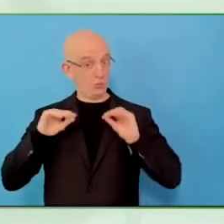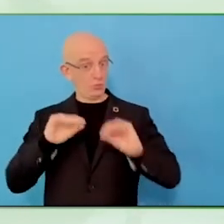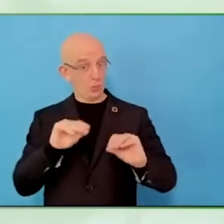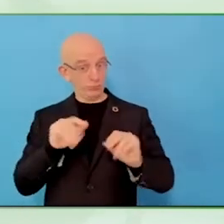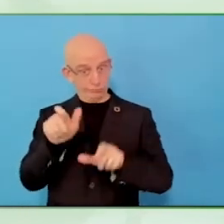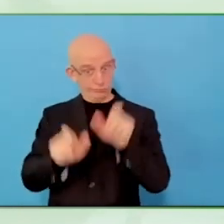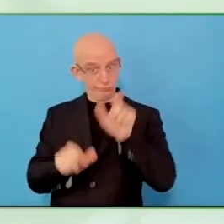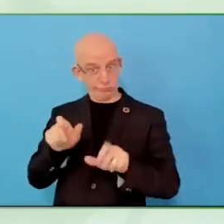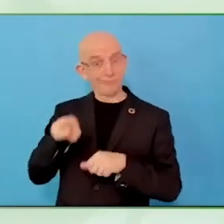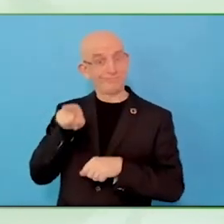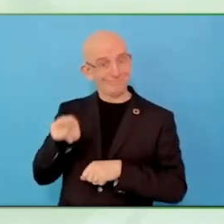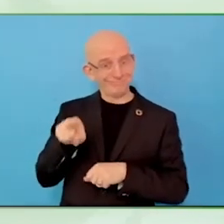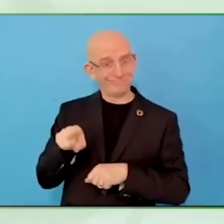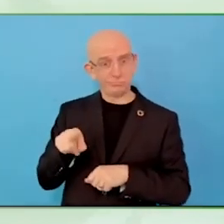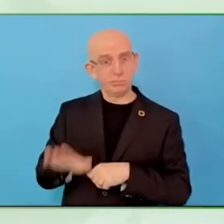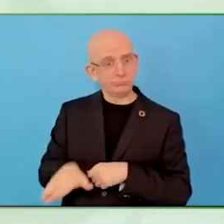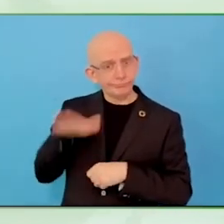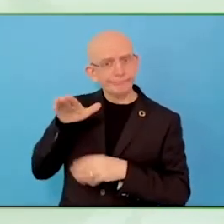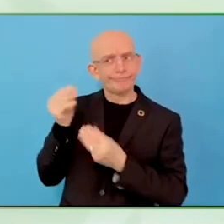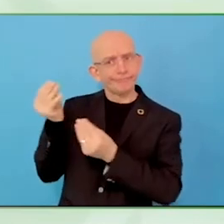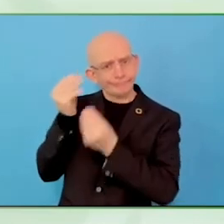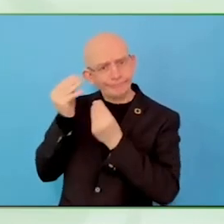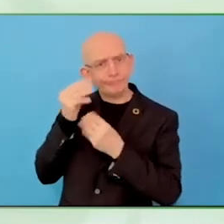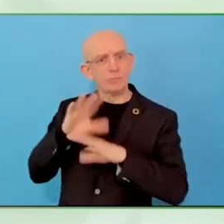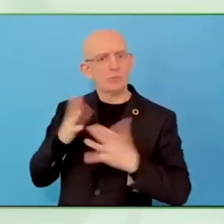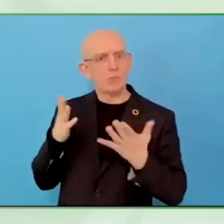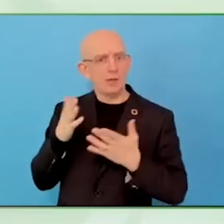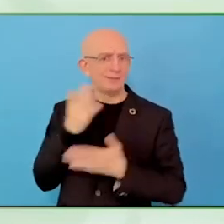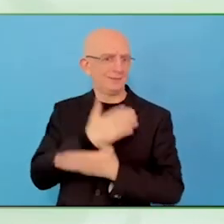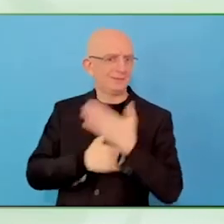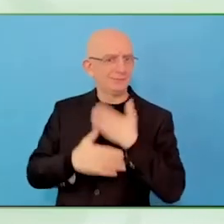disability, psychosocial disabilities from the trainee.